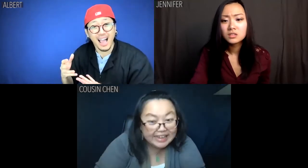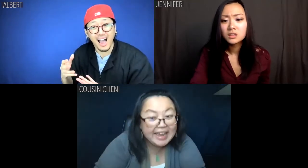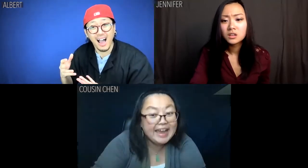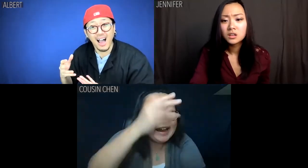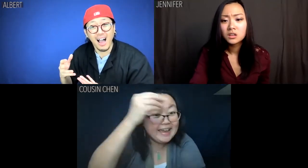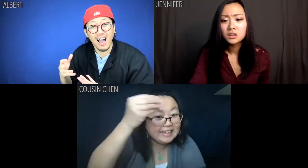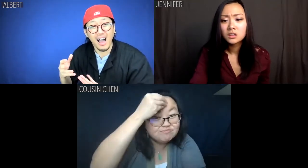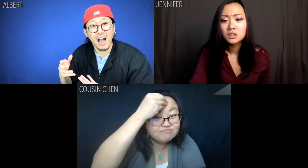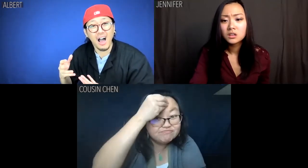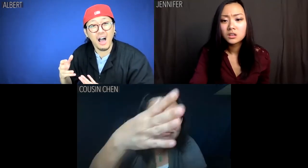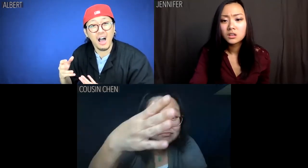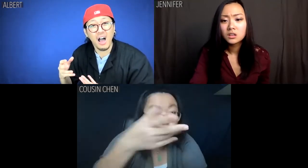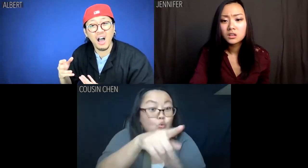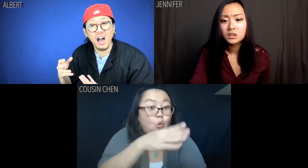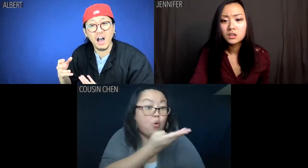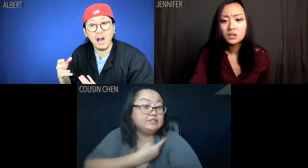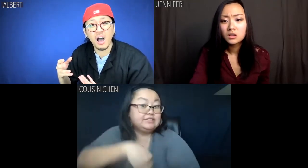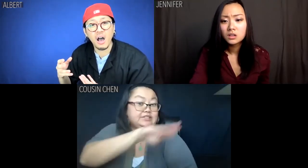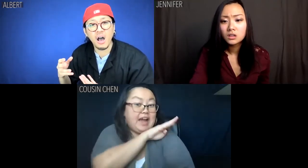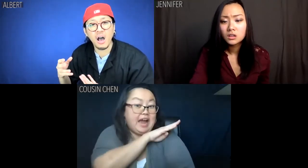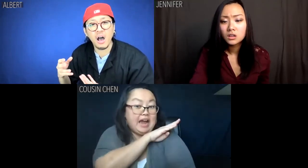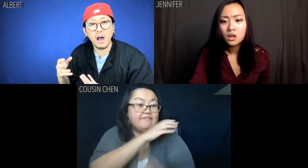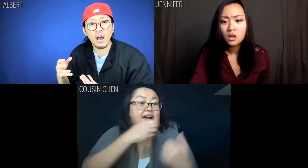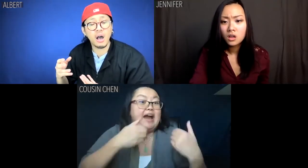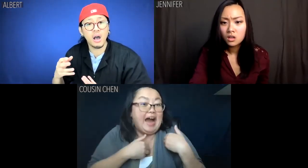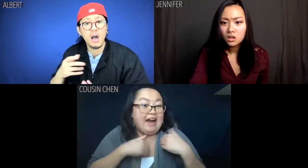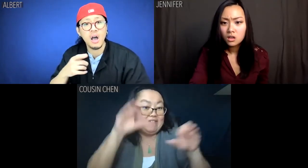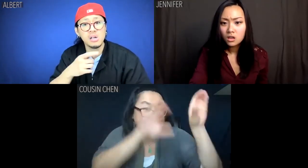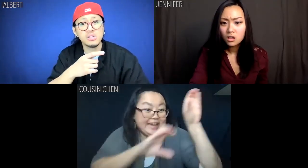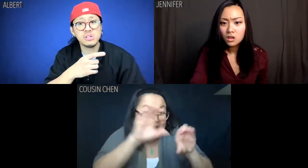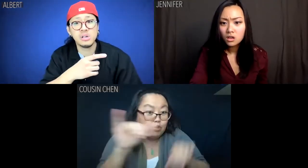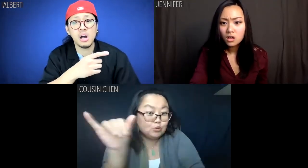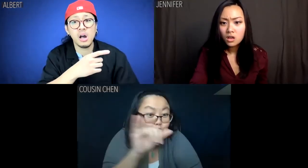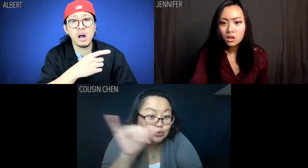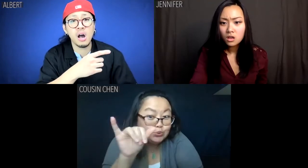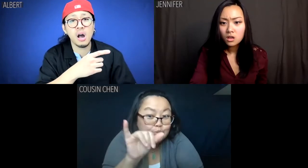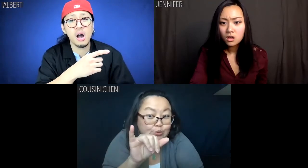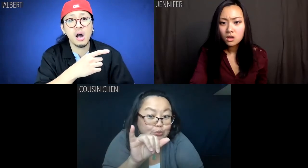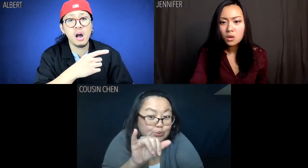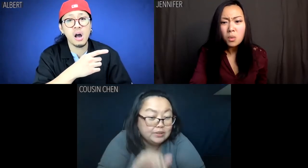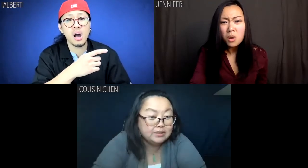Cousin Chen: And your scarves contain mercury.